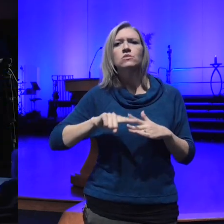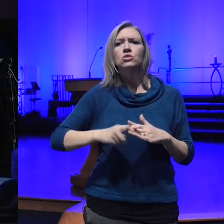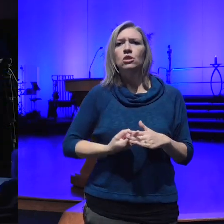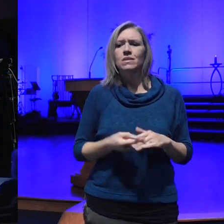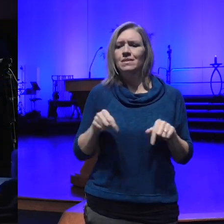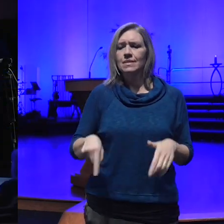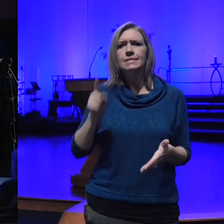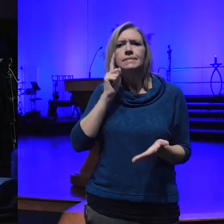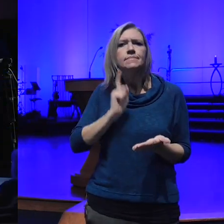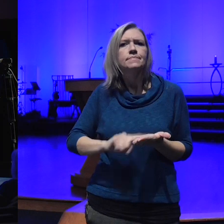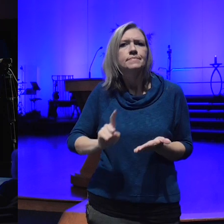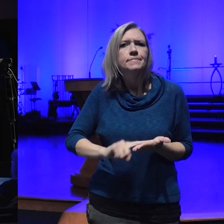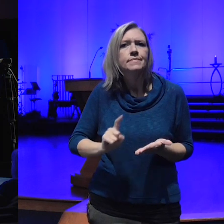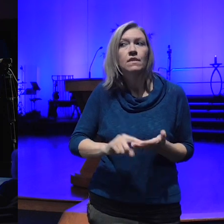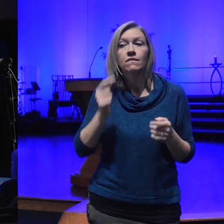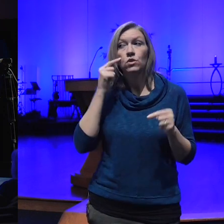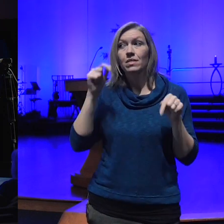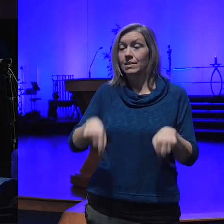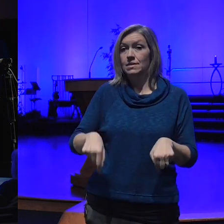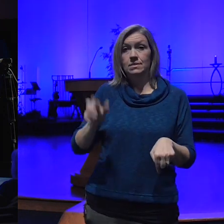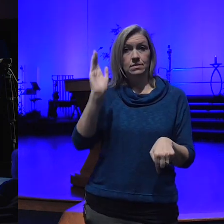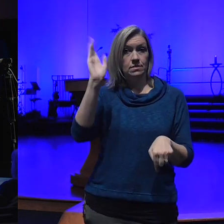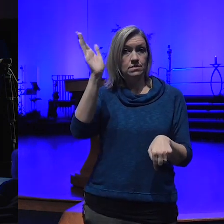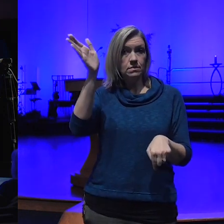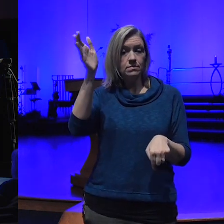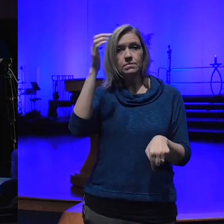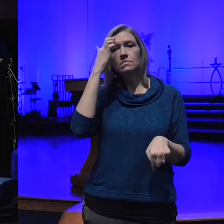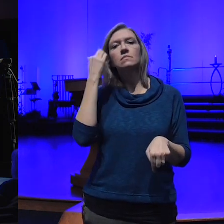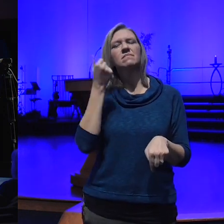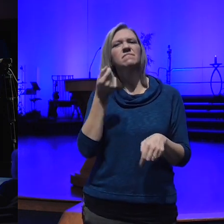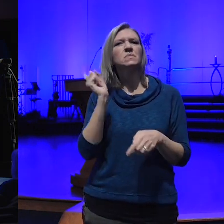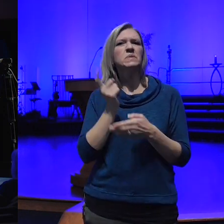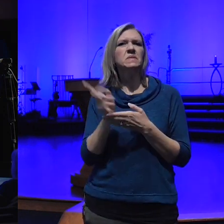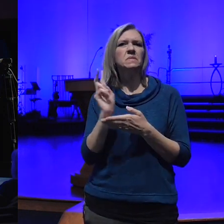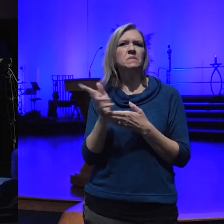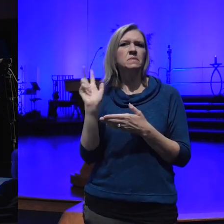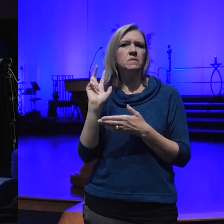for this particular talk a number of weeks ago with our wonderful videographer Bobby whom you